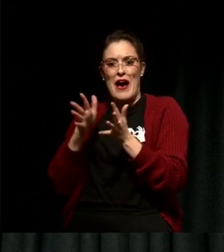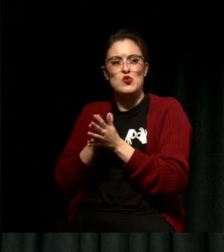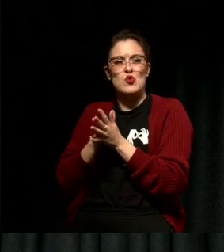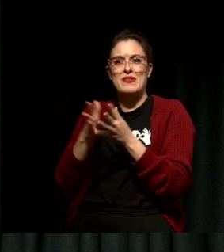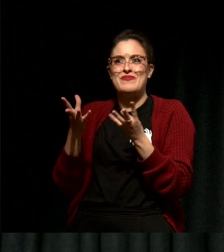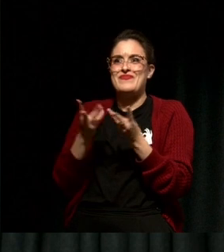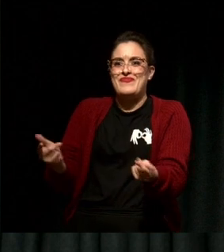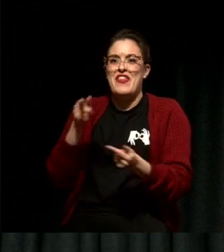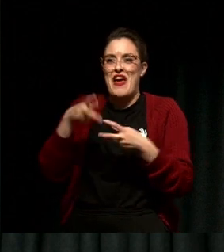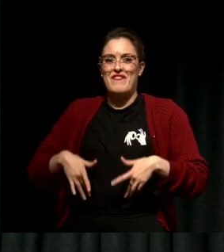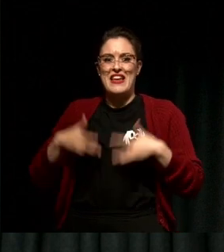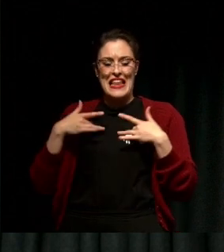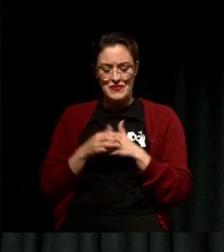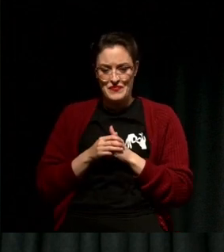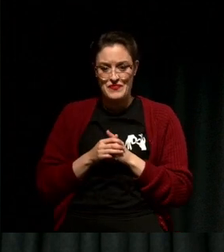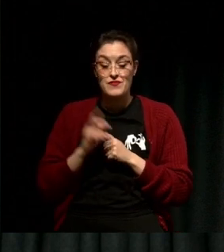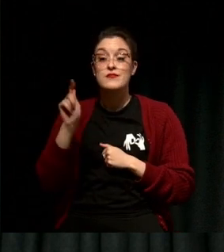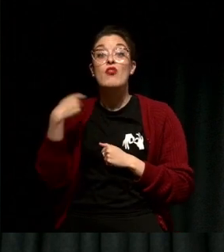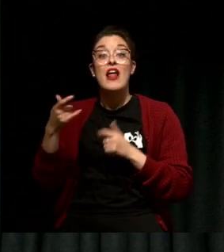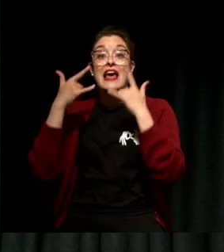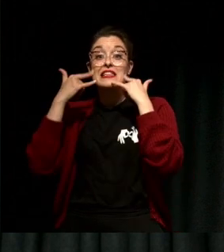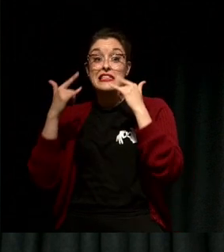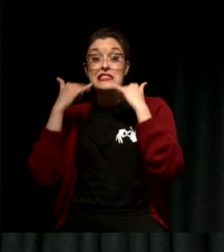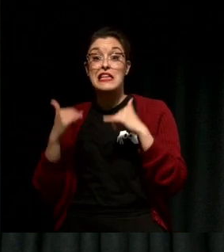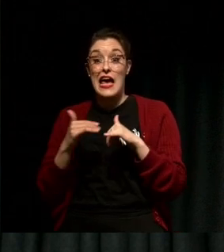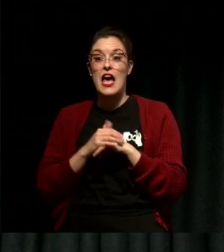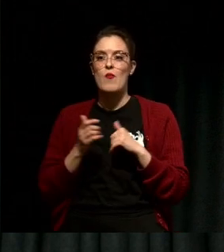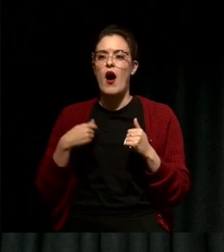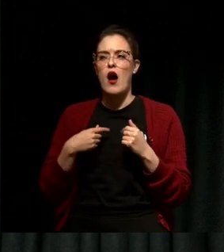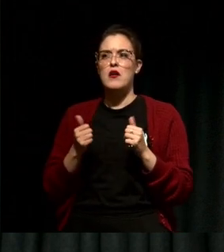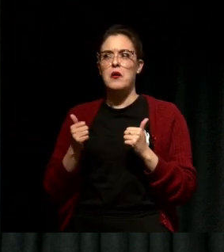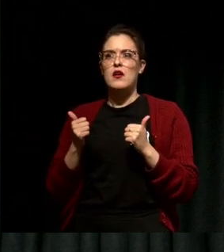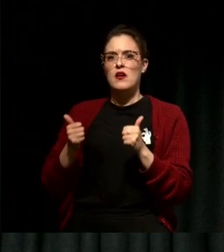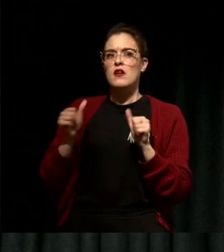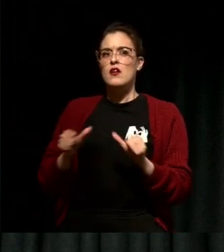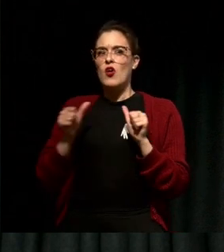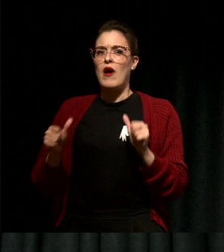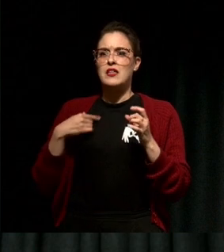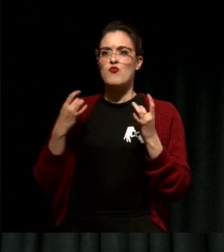So I walked into the next exam and I talked myself into kind of feeling ready, and it was just as hard.